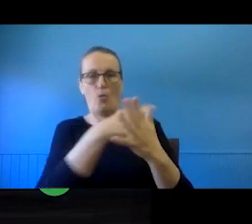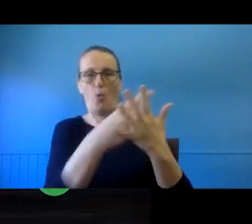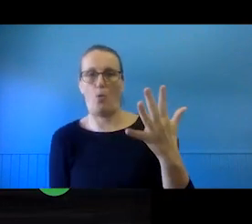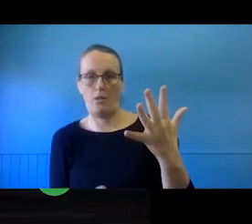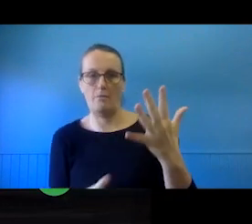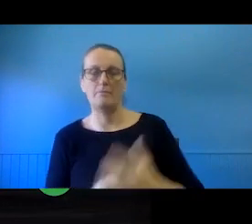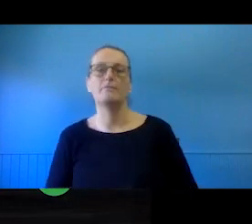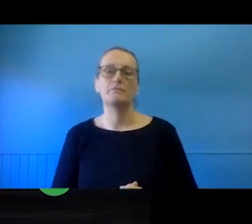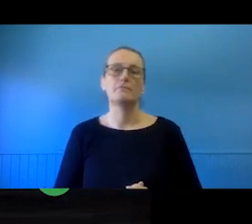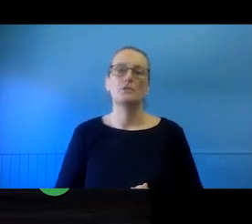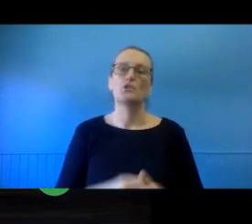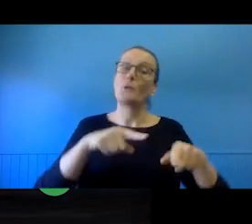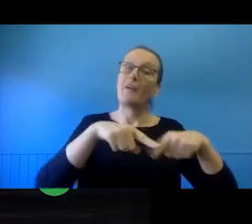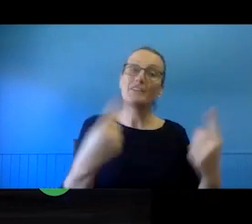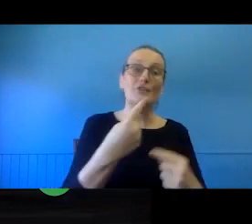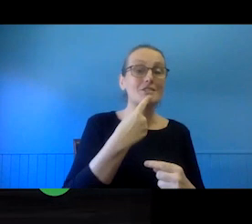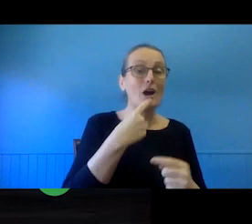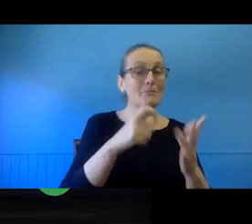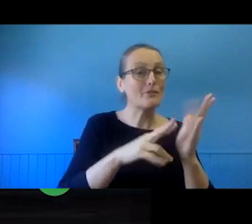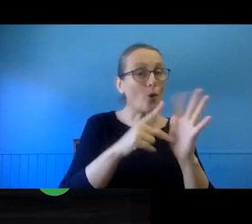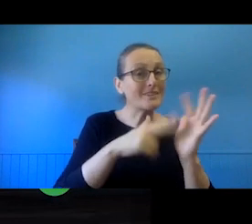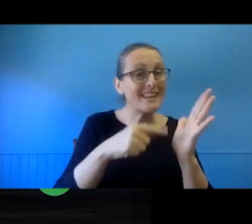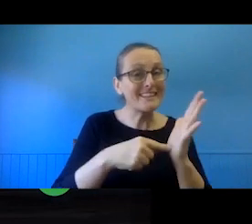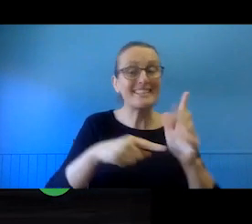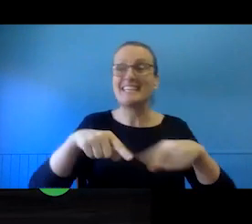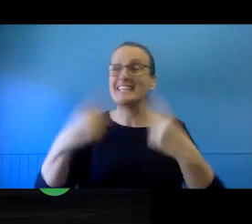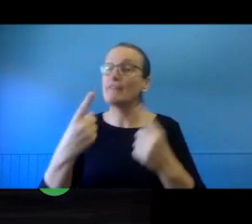of use scenarios. The copyright agency, for example, licences the